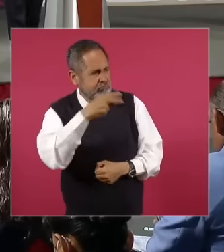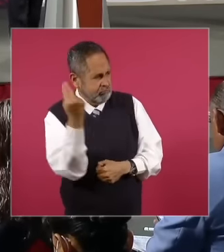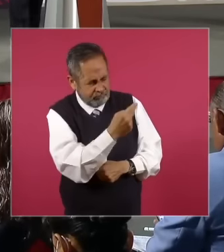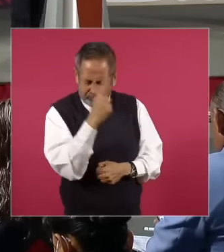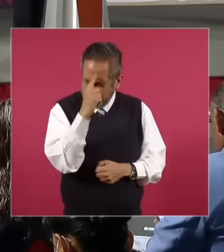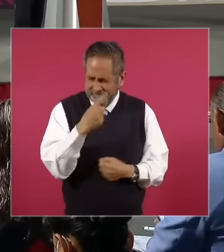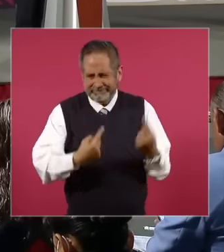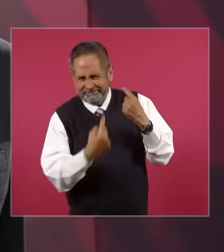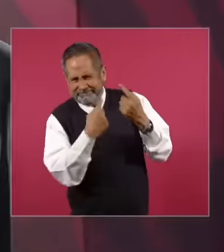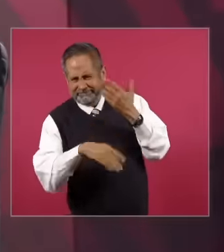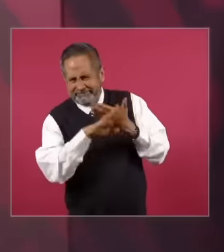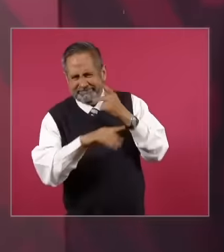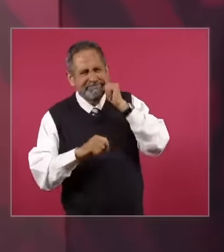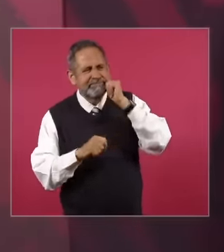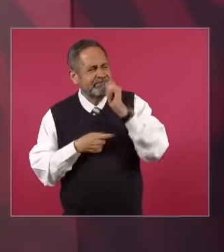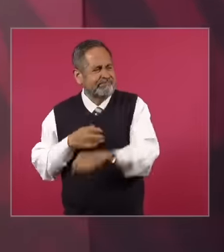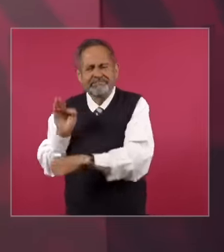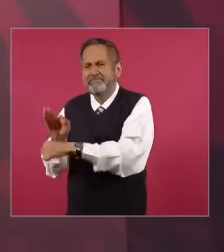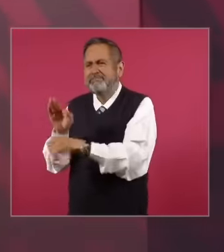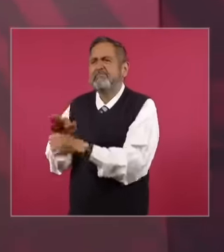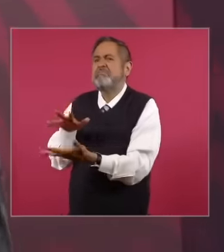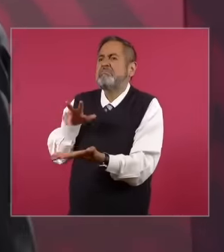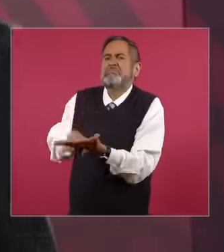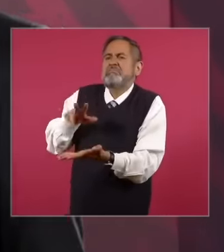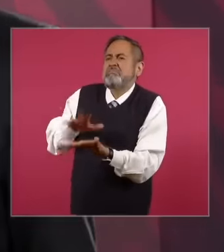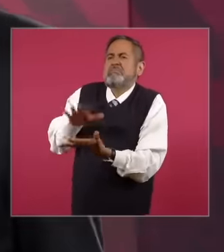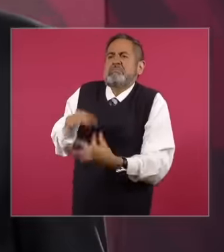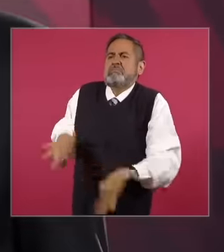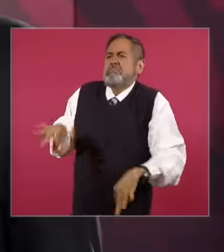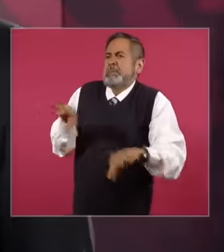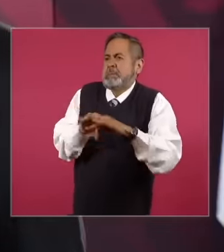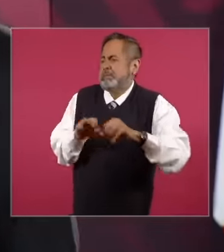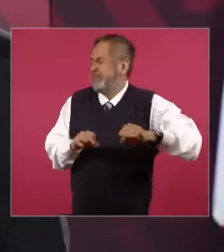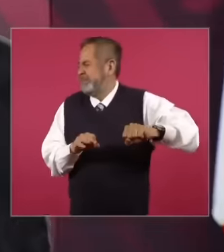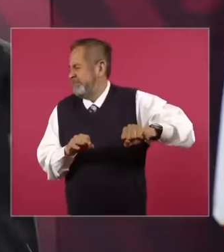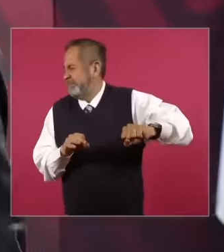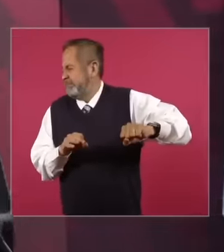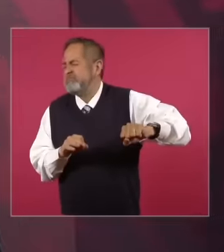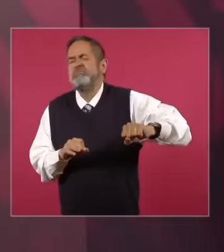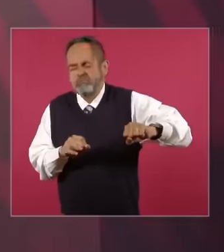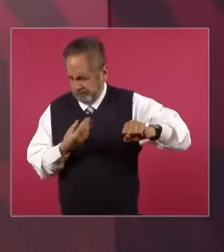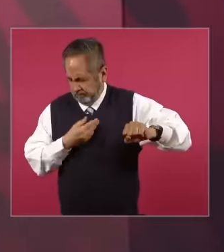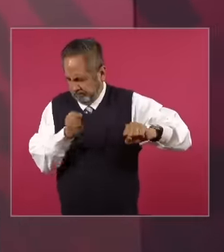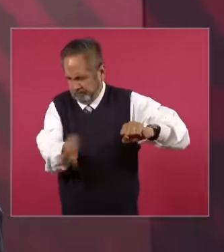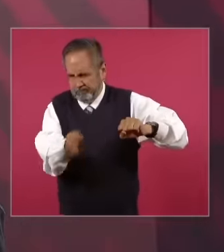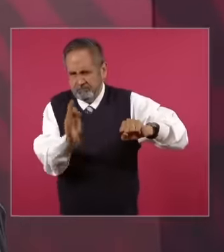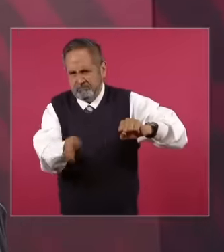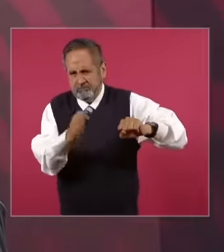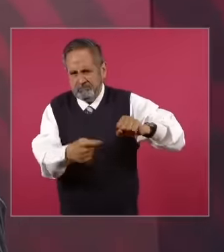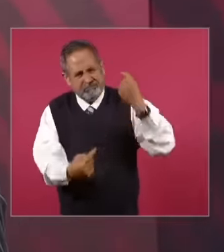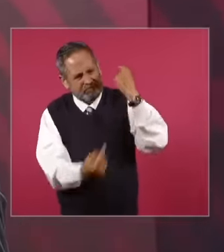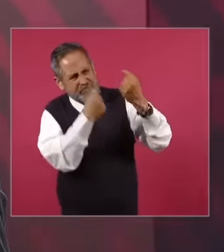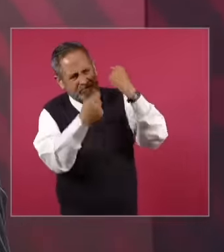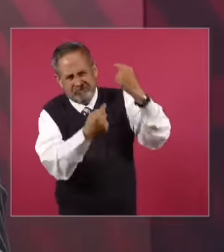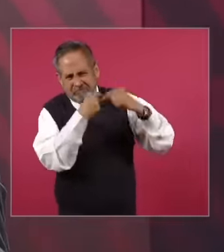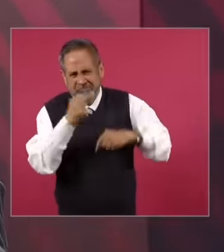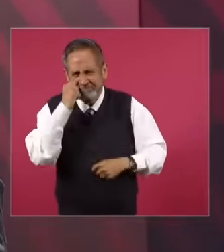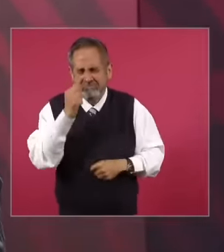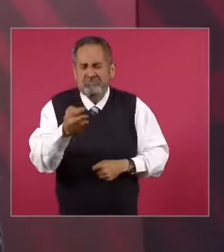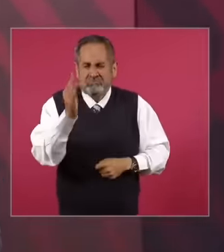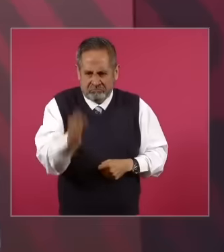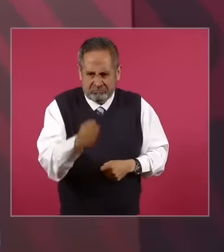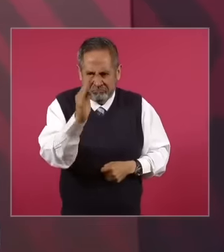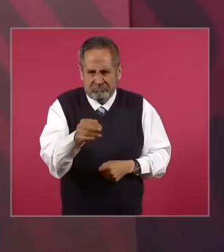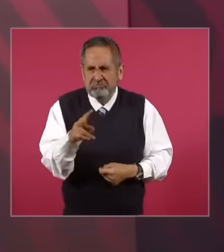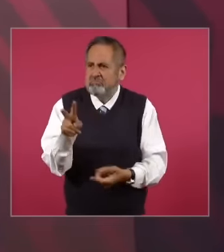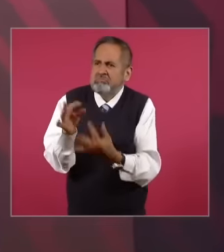He defends a higher cause. So one is willing to pay a certain amount of humiliation, not